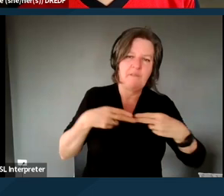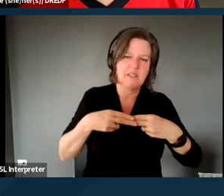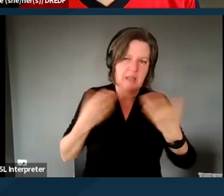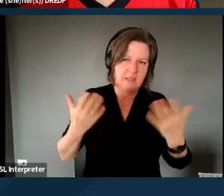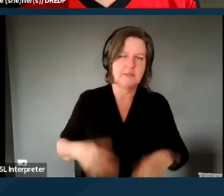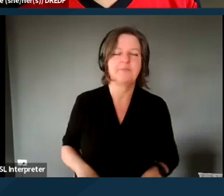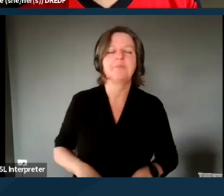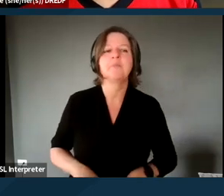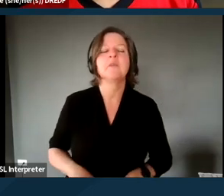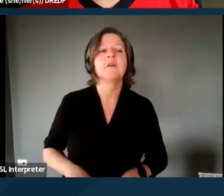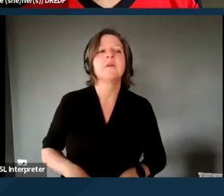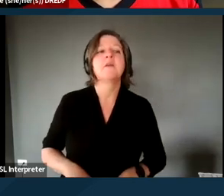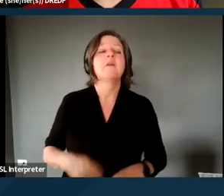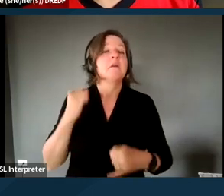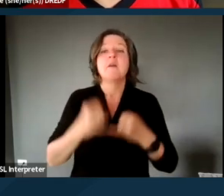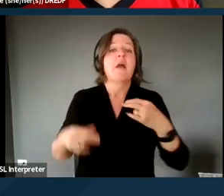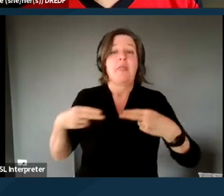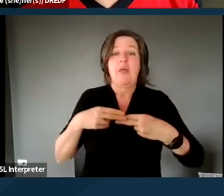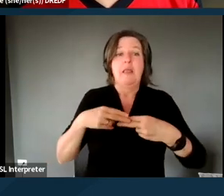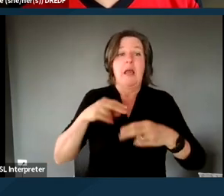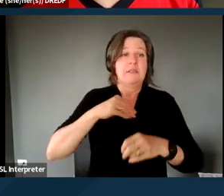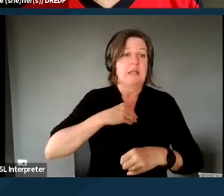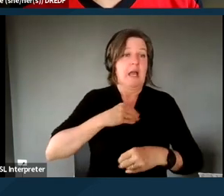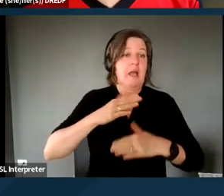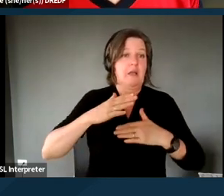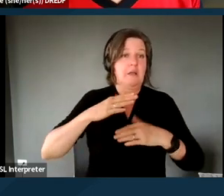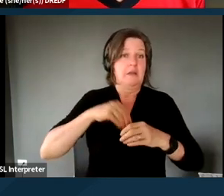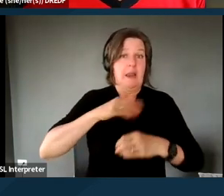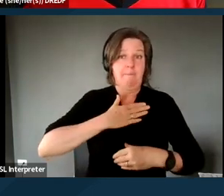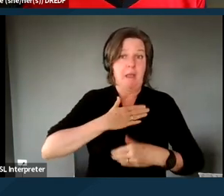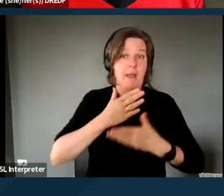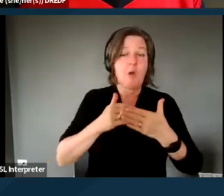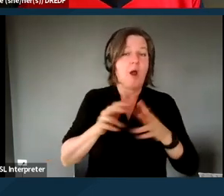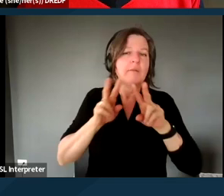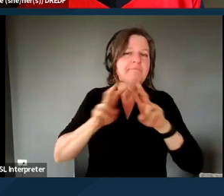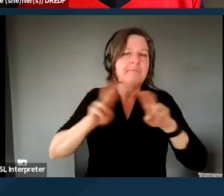And then the last slide in my part is just looking at eligibility, and this is,